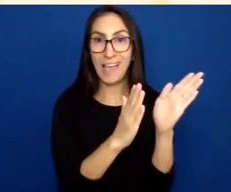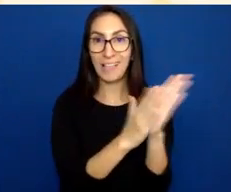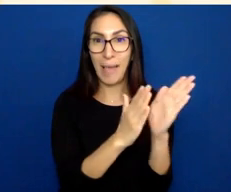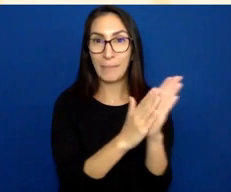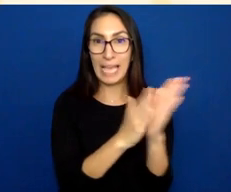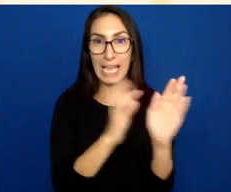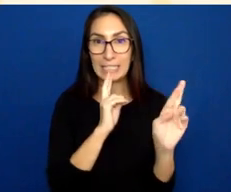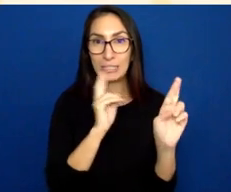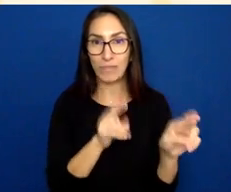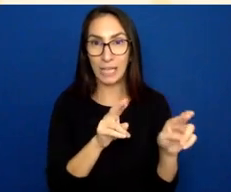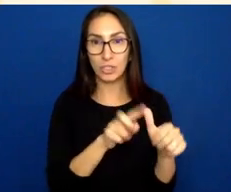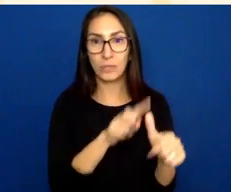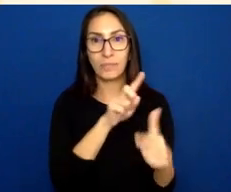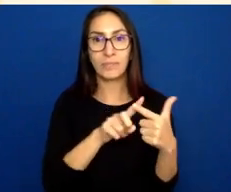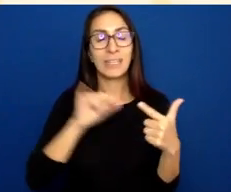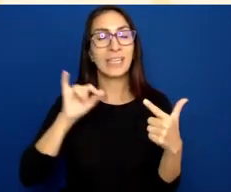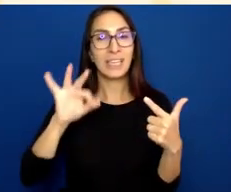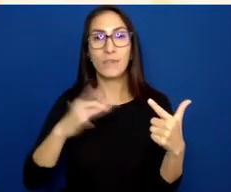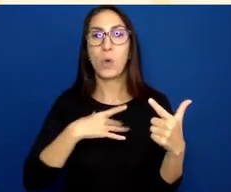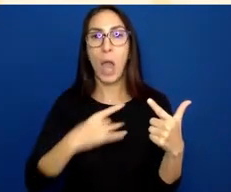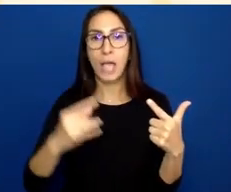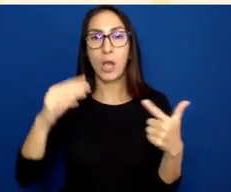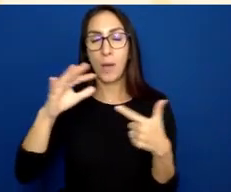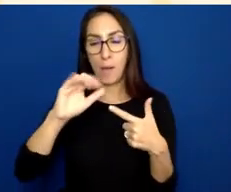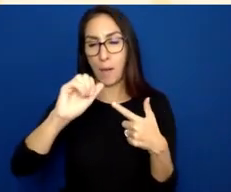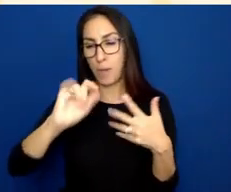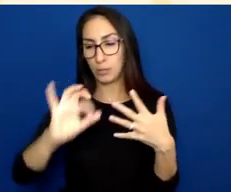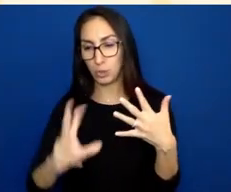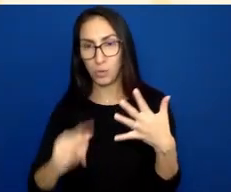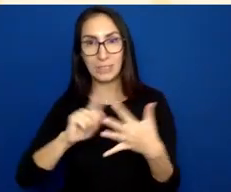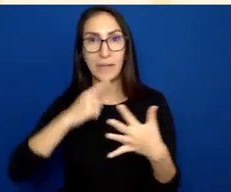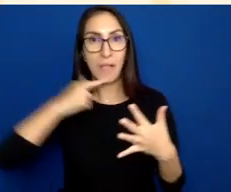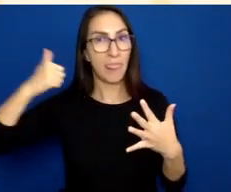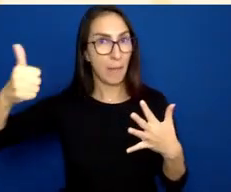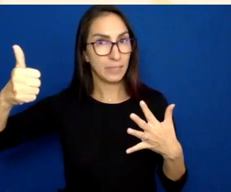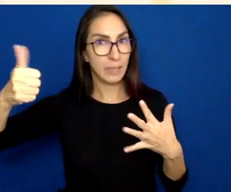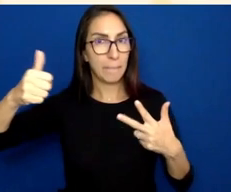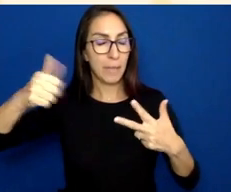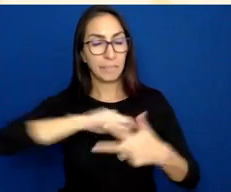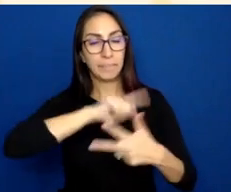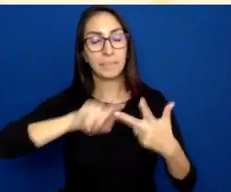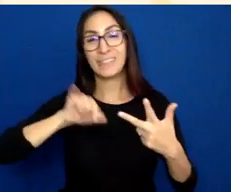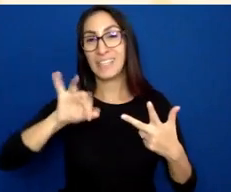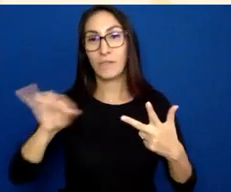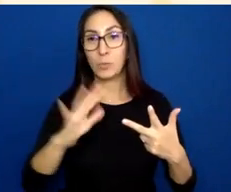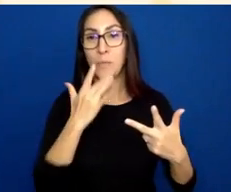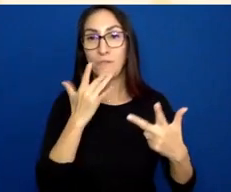If you like multiple choice, use the thumbs up. And if you like fill in the blank, use a heart.